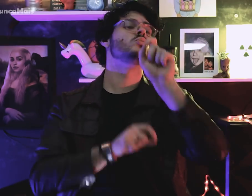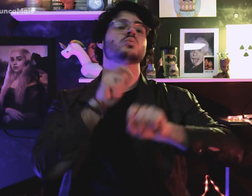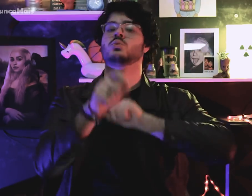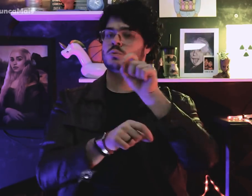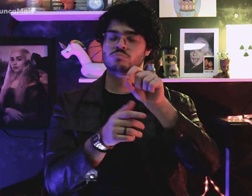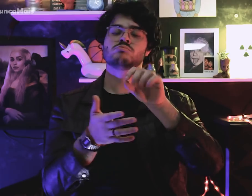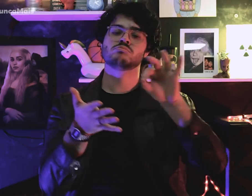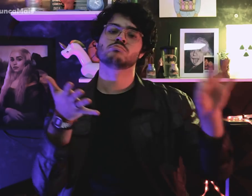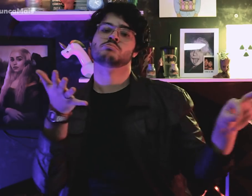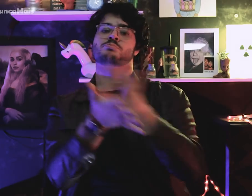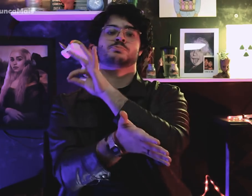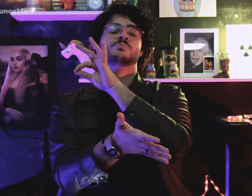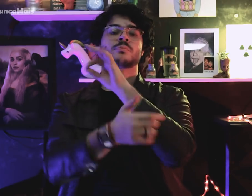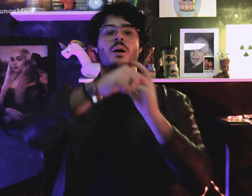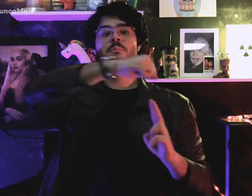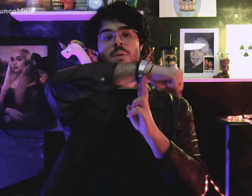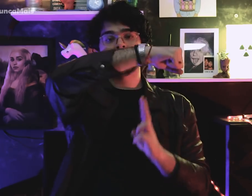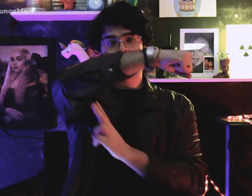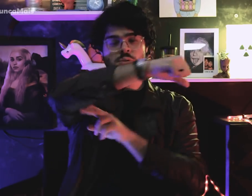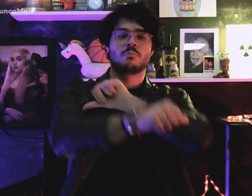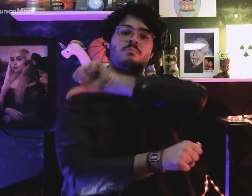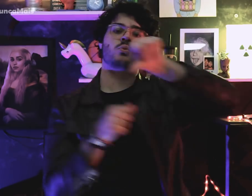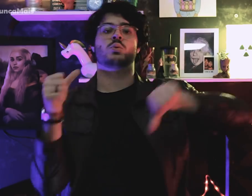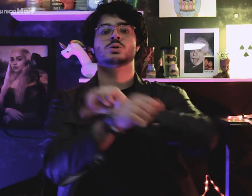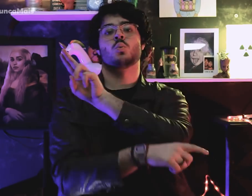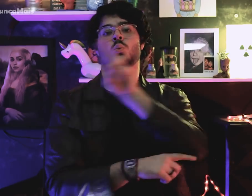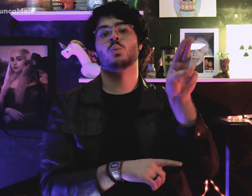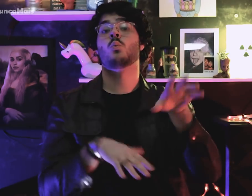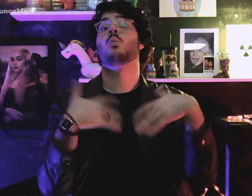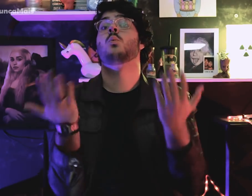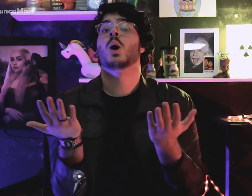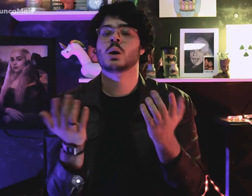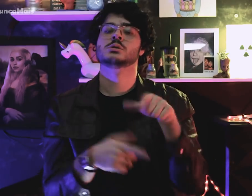a mudança de nome do viaduto para...